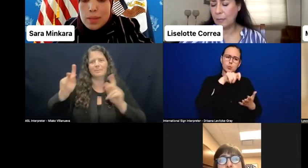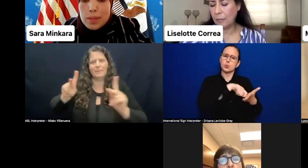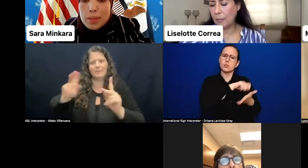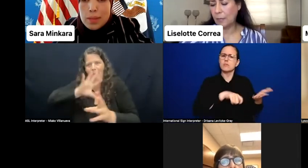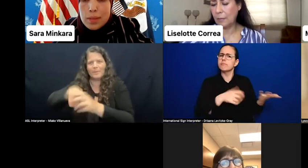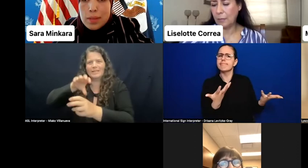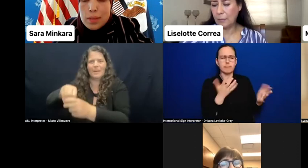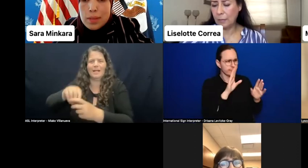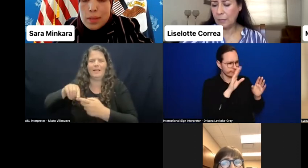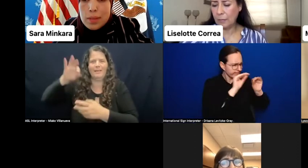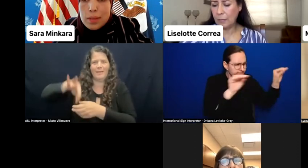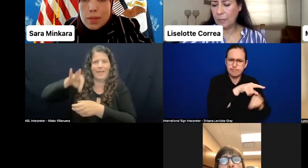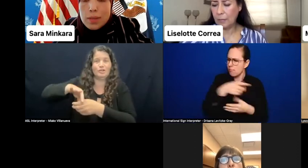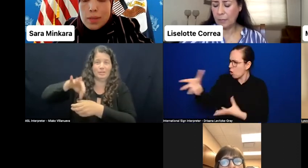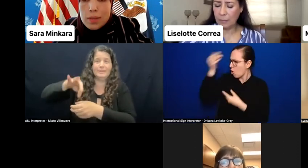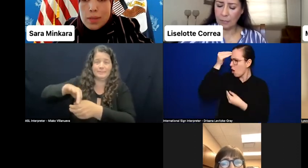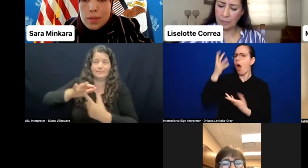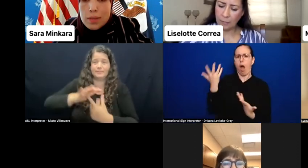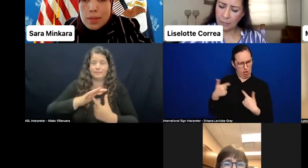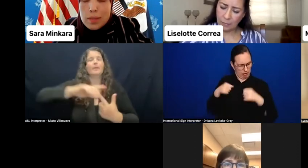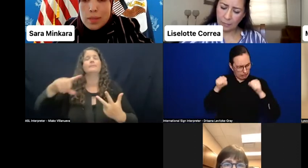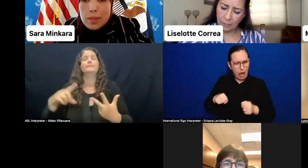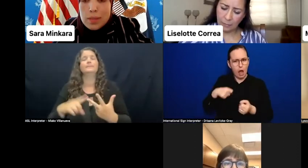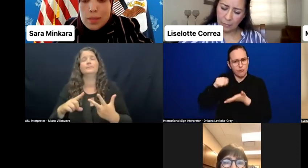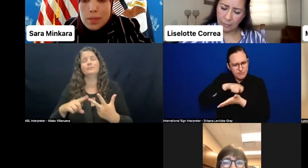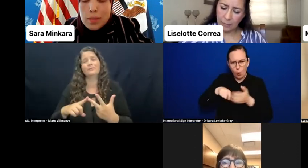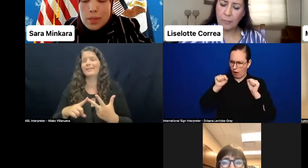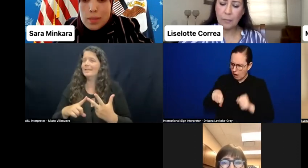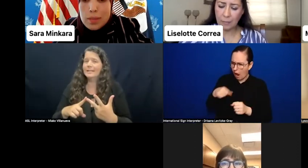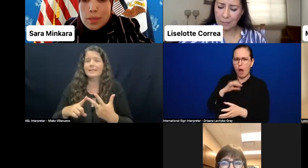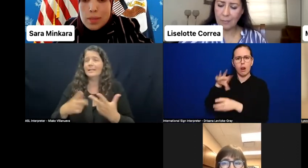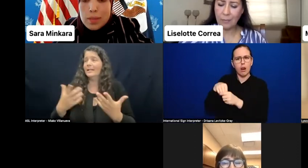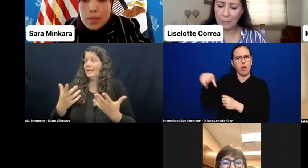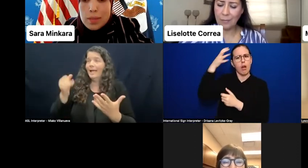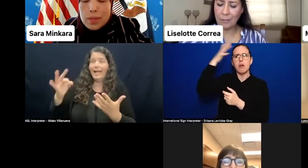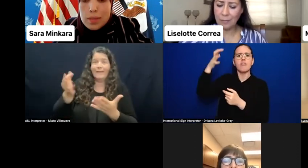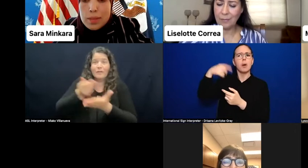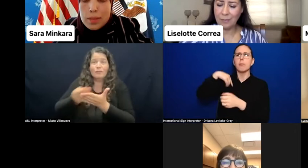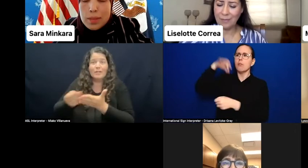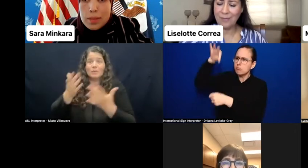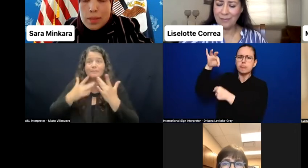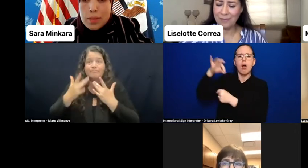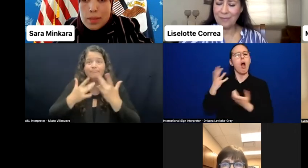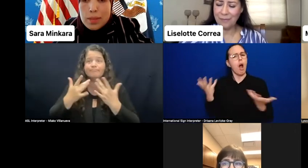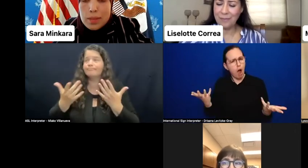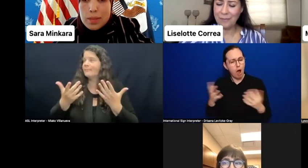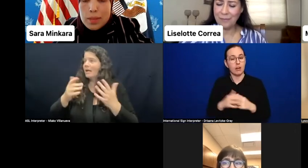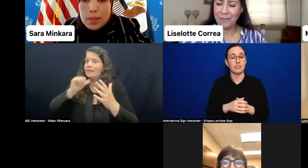And the third was the role that a lack of resources and representation play in continuing the marginalization